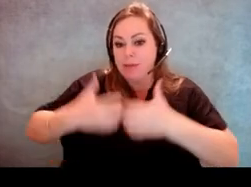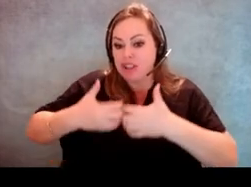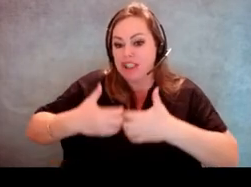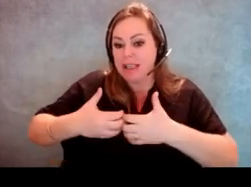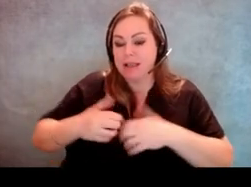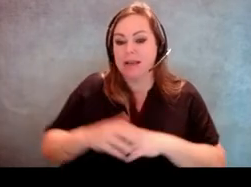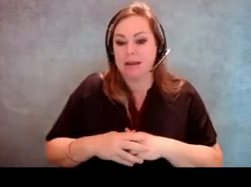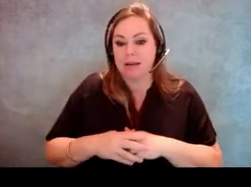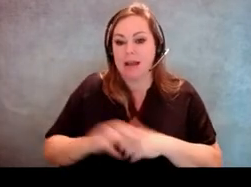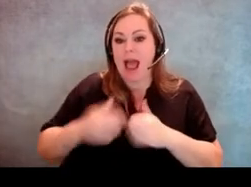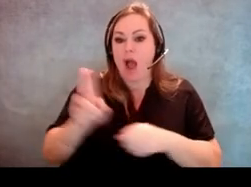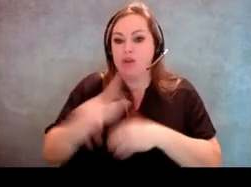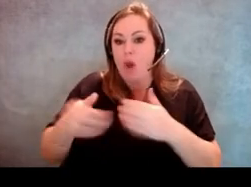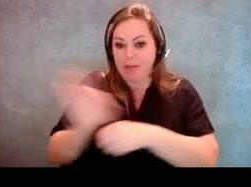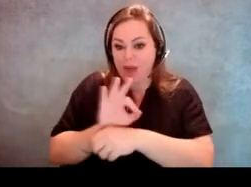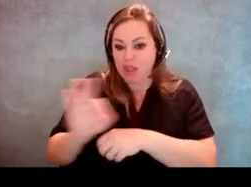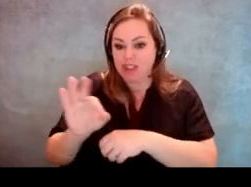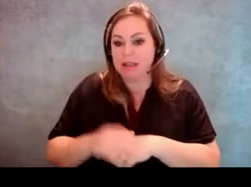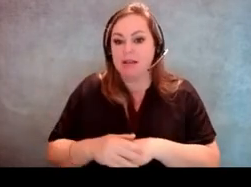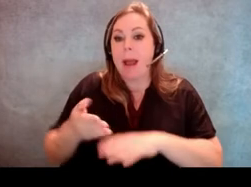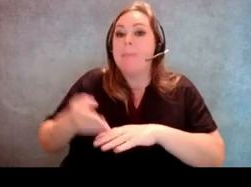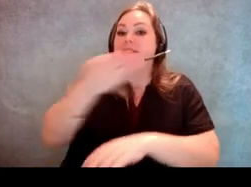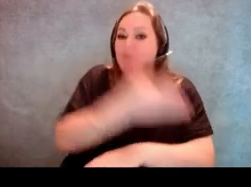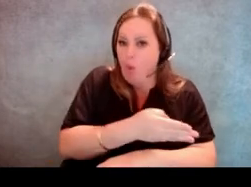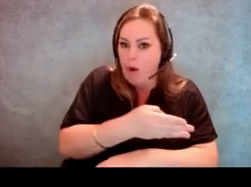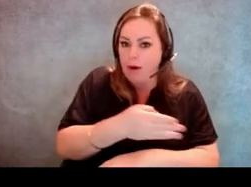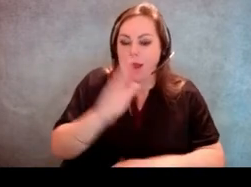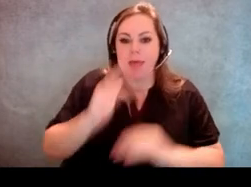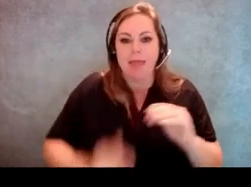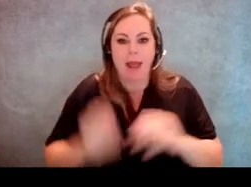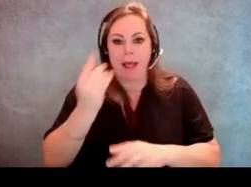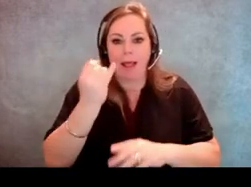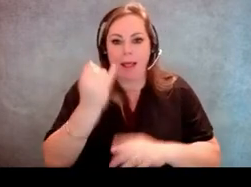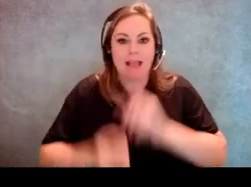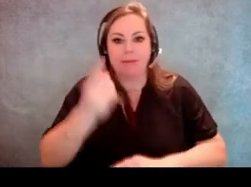how to use all the accessories to it beforehand. [Jeff Miller] Try to figure it out.